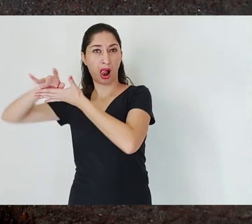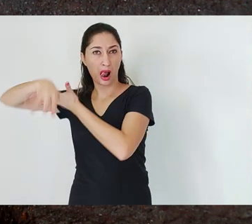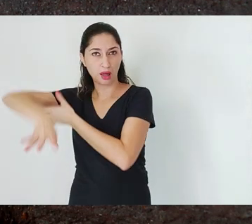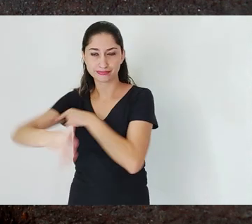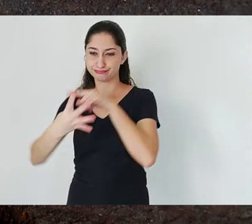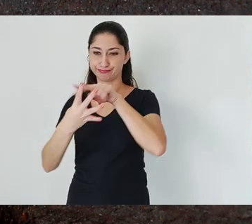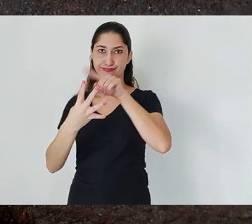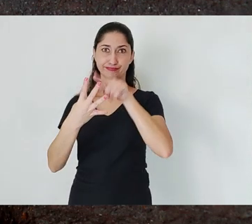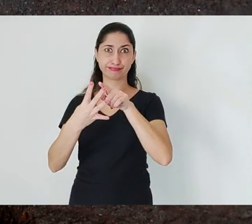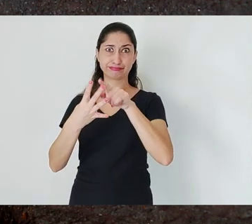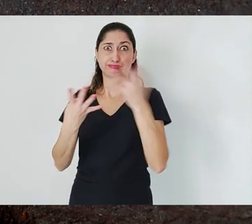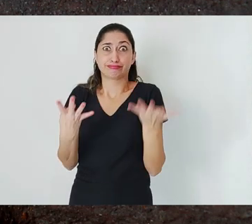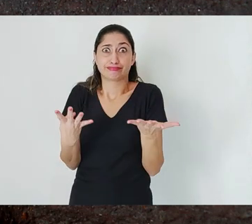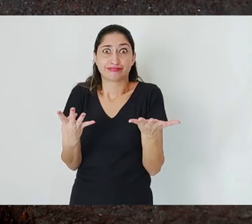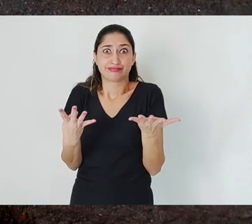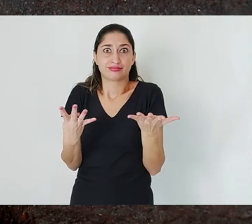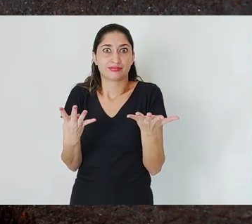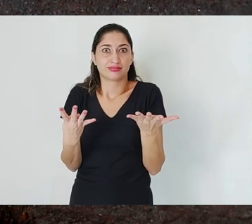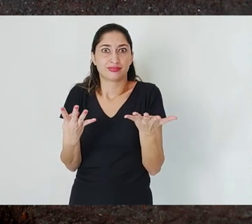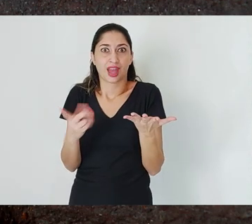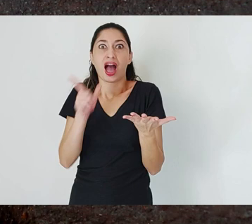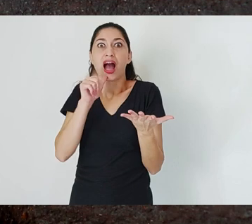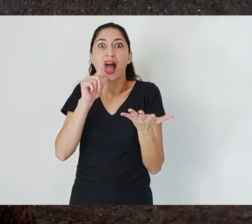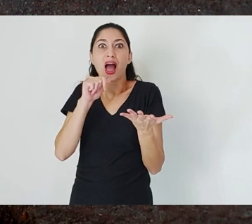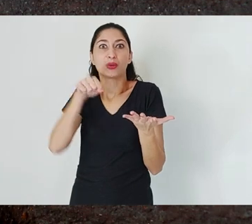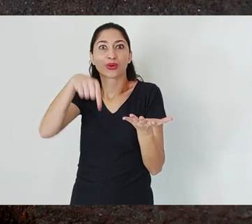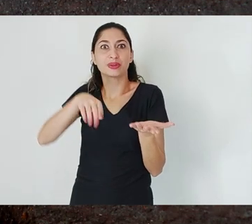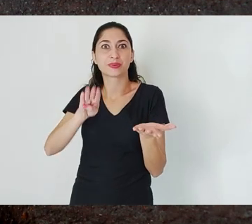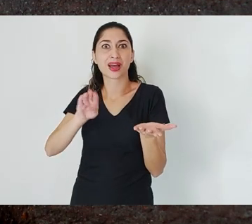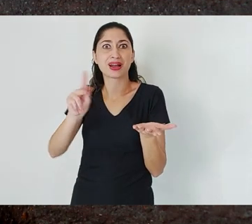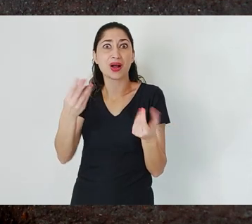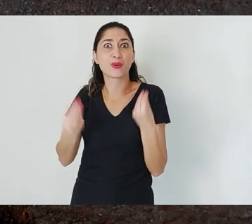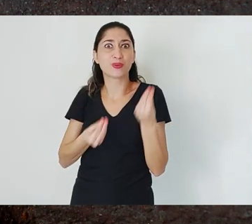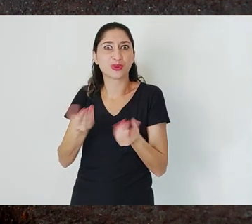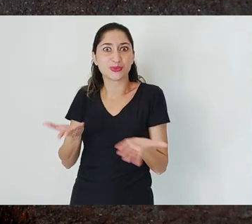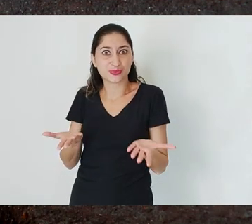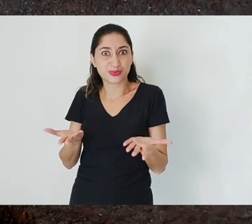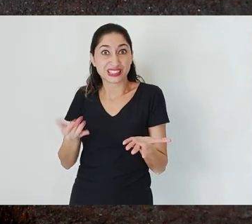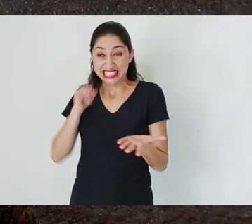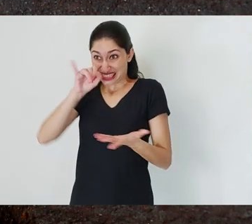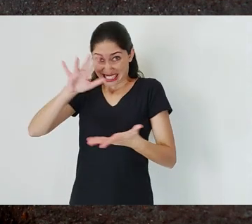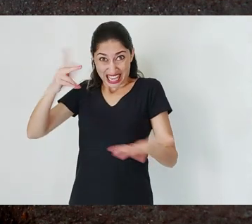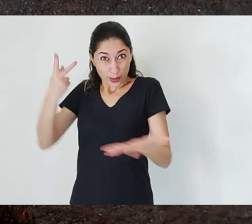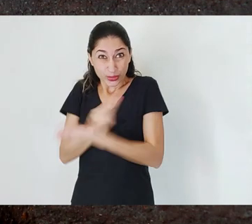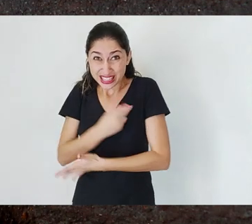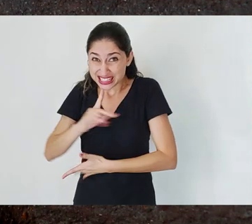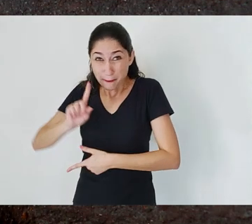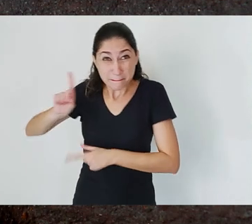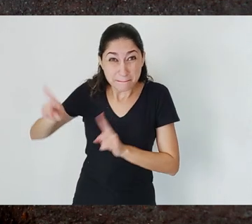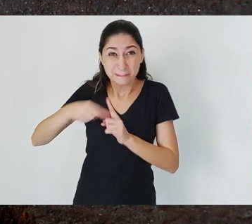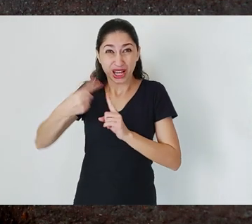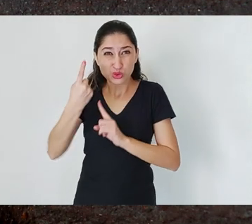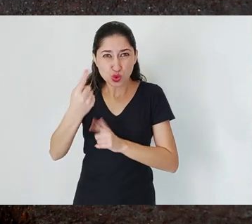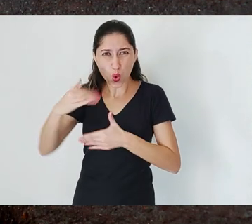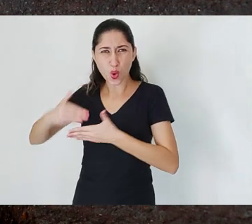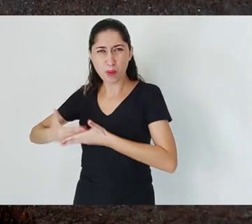is the one that supplies Belo Horizonte, and the Central basin the capital. So we are all the rage and if precautions are not taken